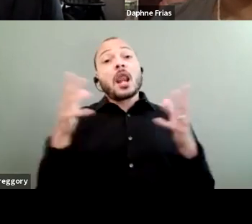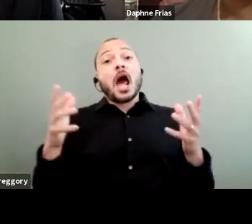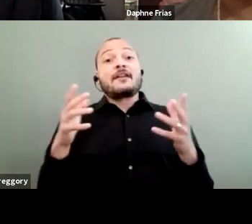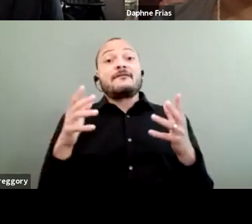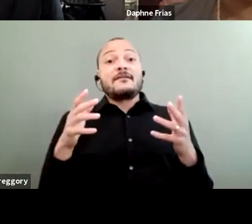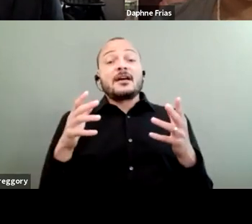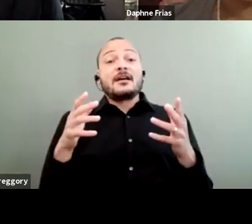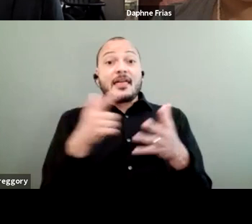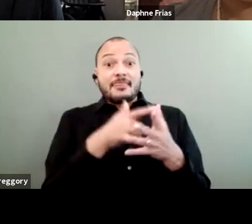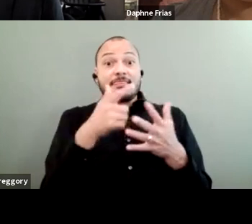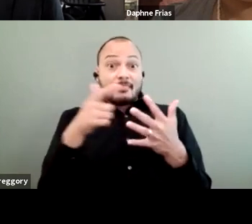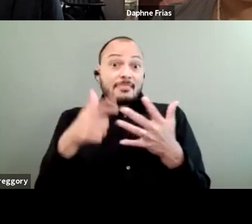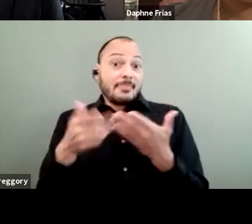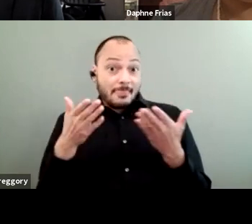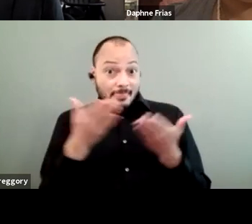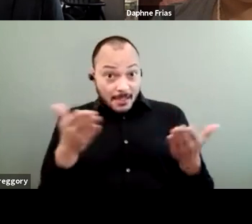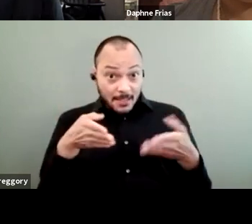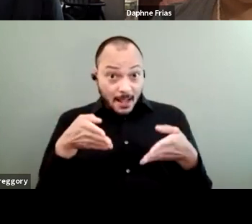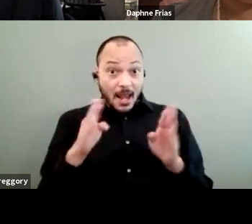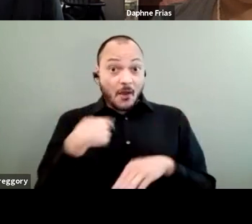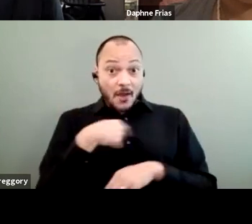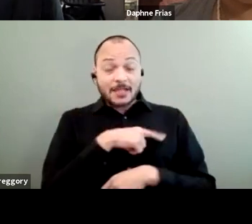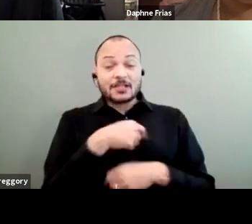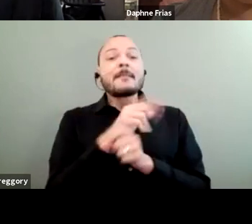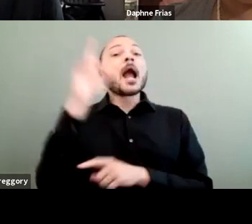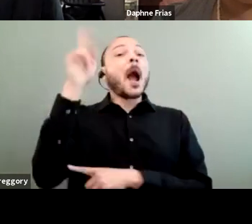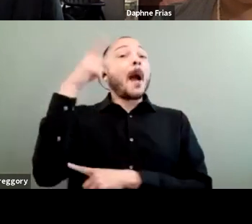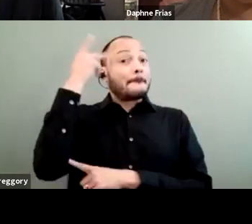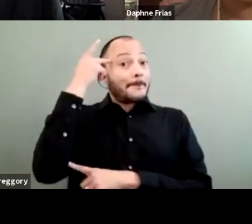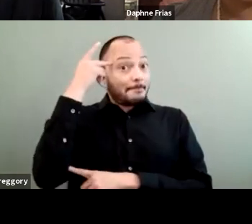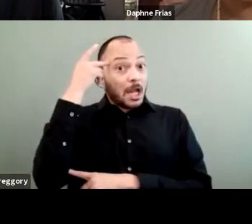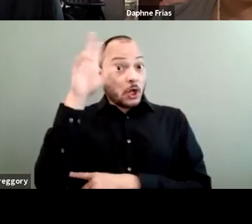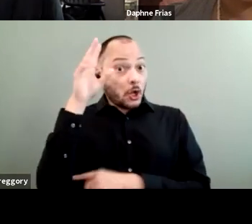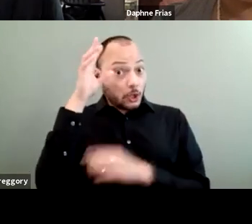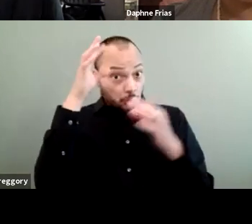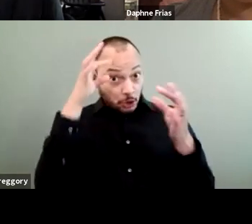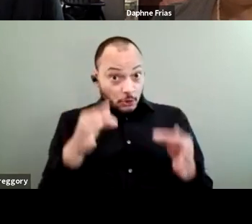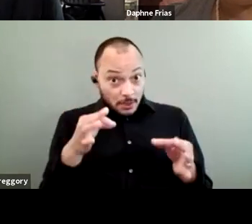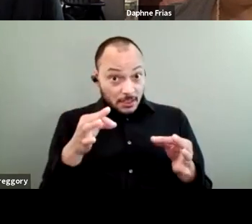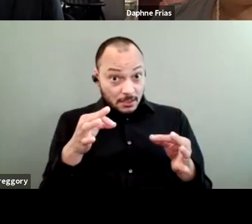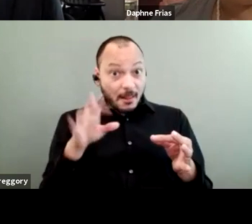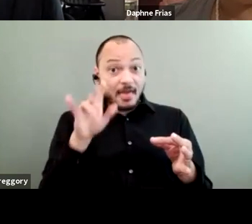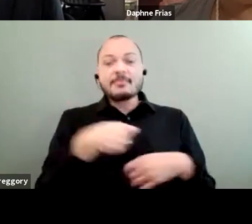that allow us to make political choices that create places of environmental racism